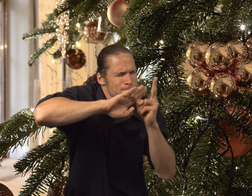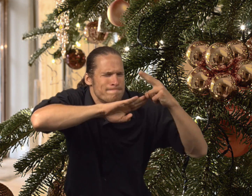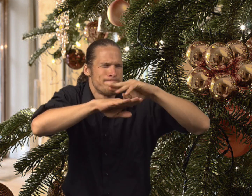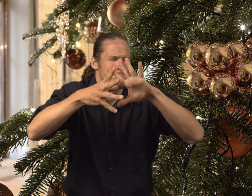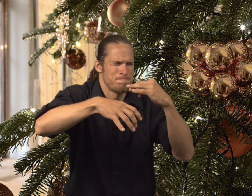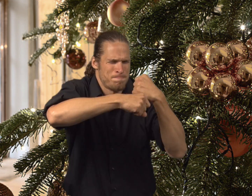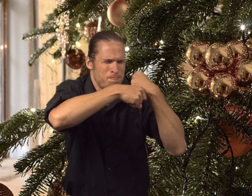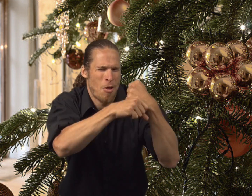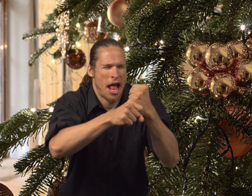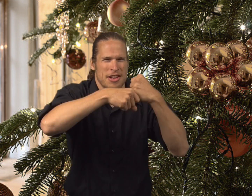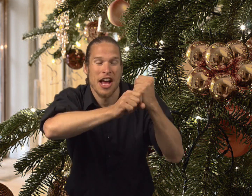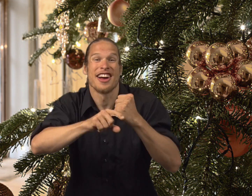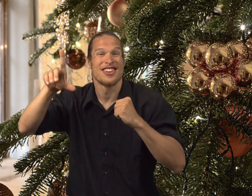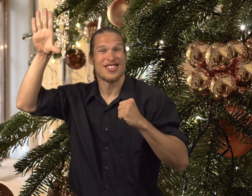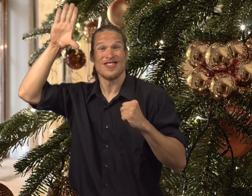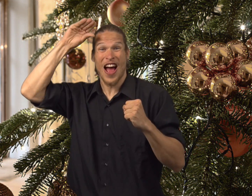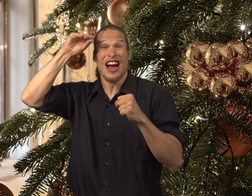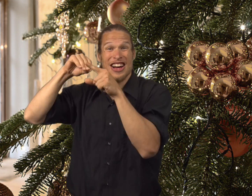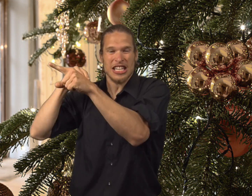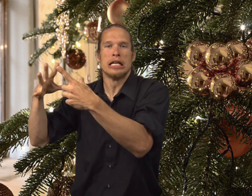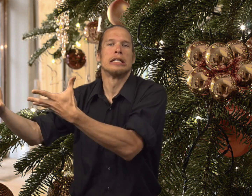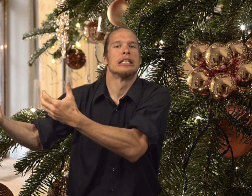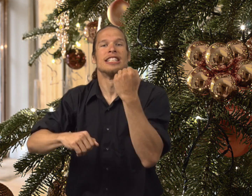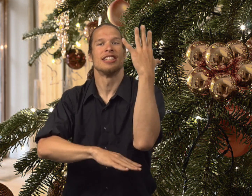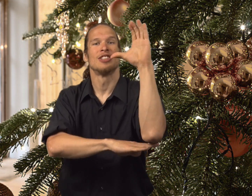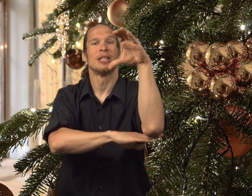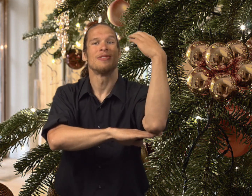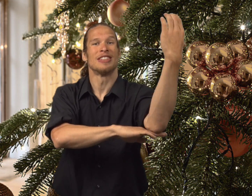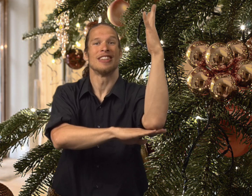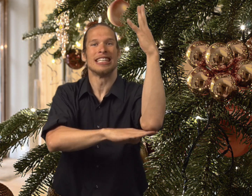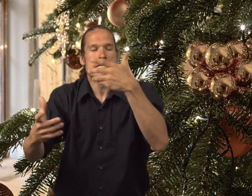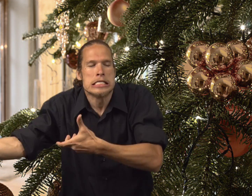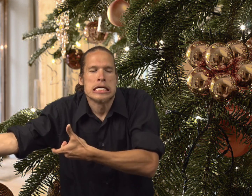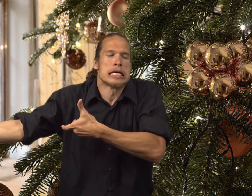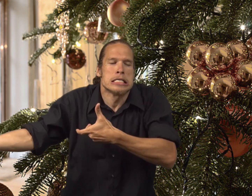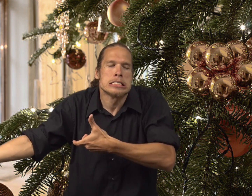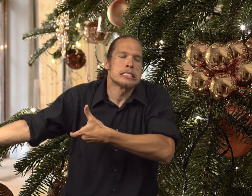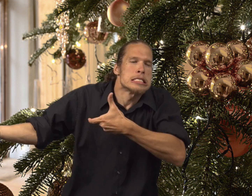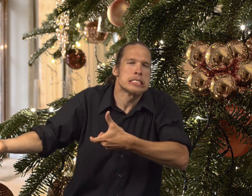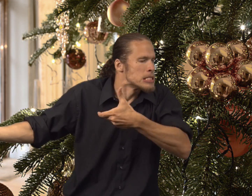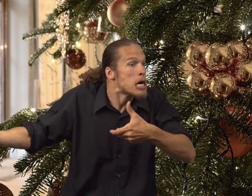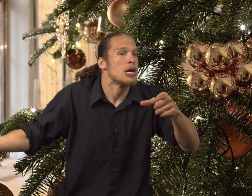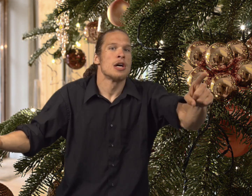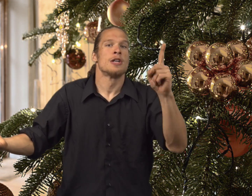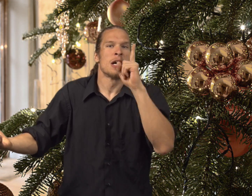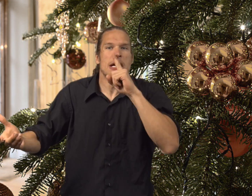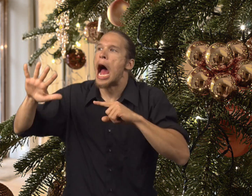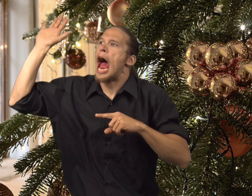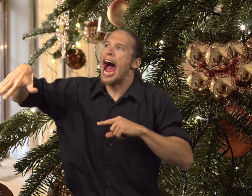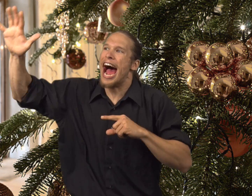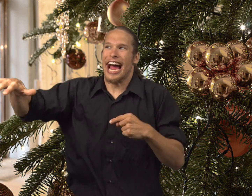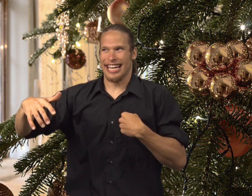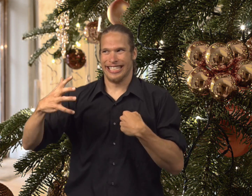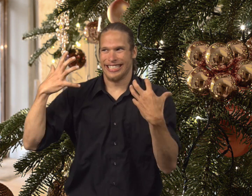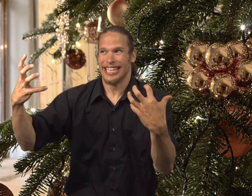and the mouse starts crafting things and cutting the paper and the boy went and grabbed the Christmas tree and drug it into the house.